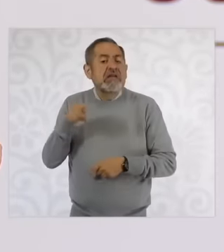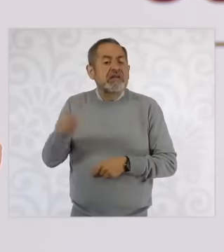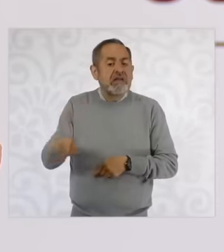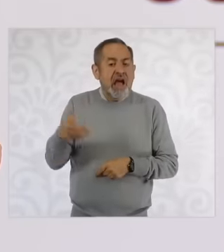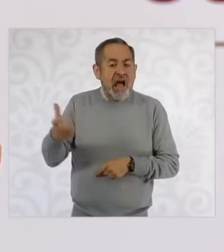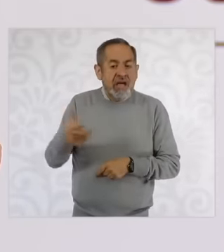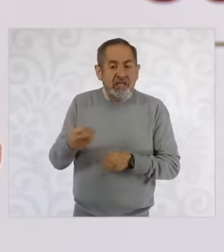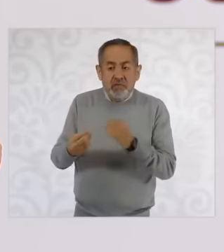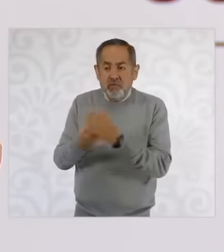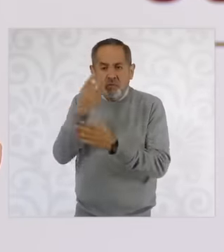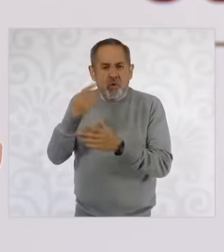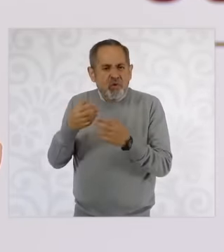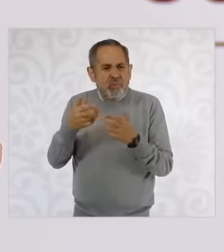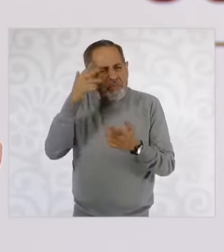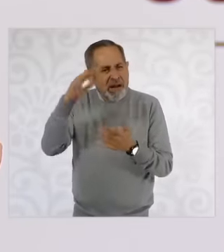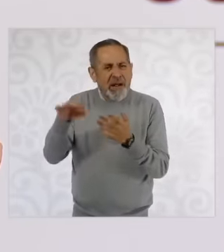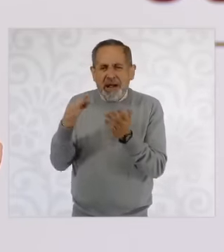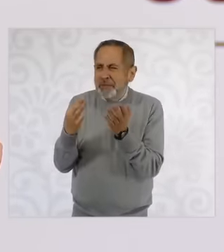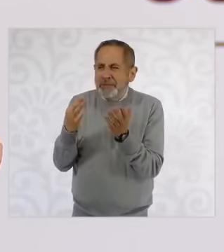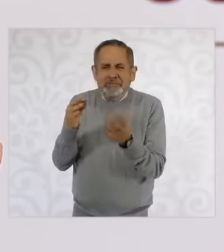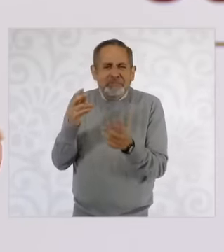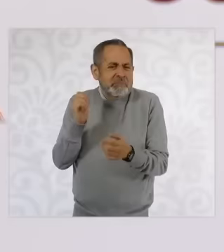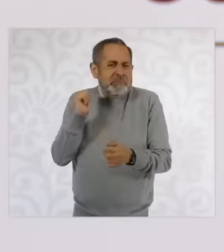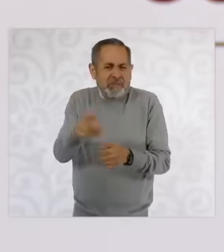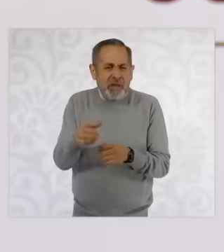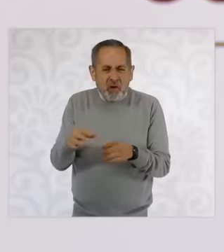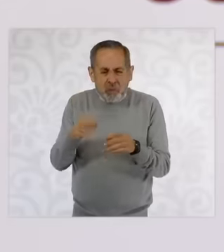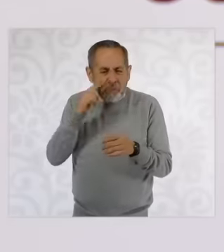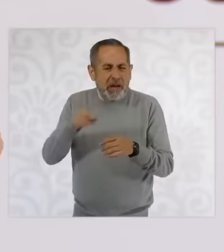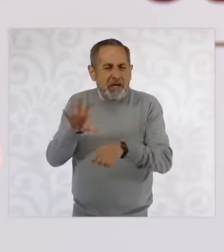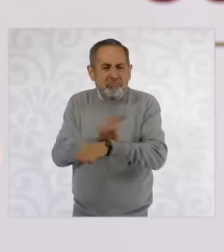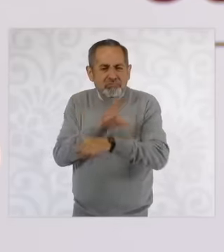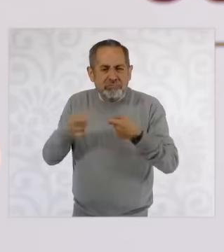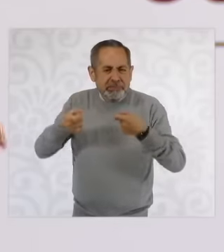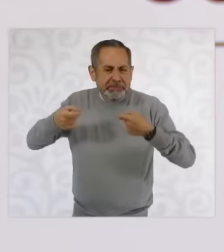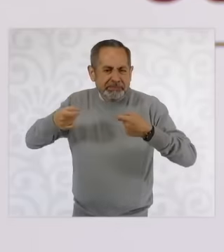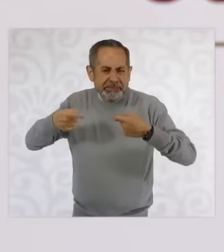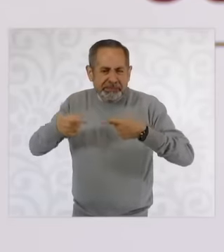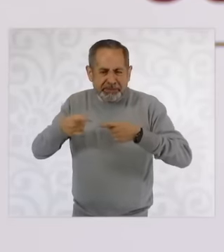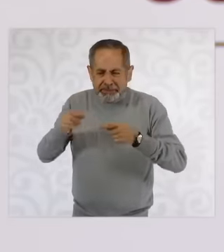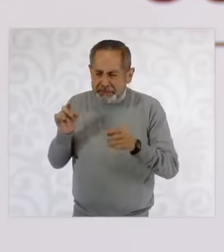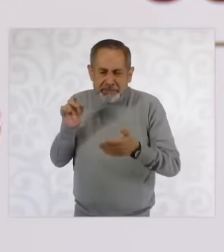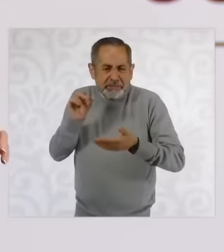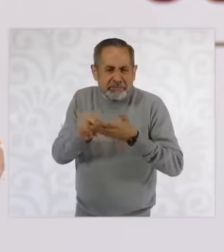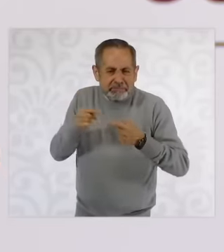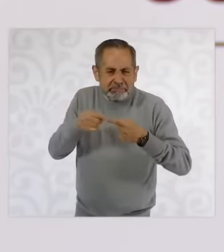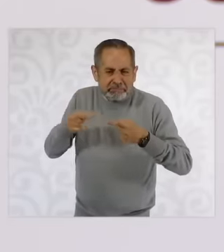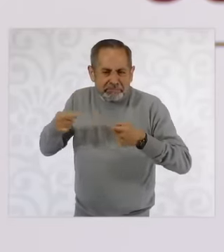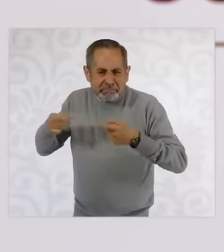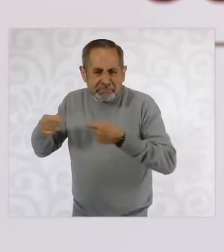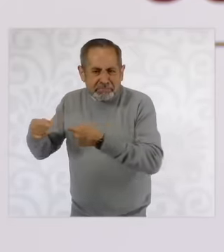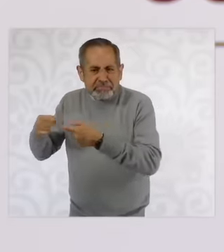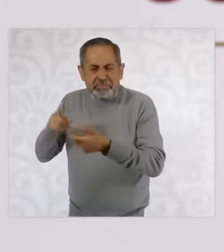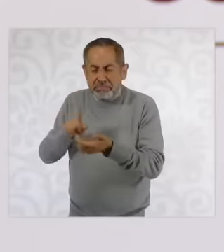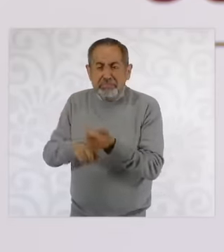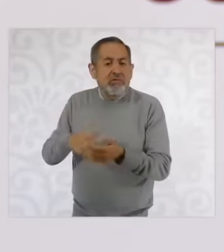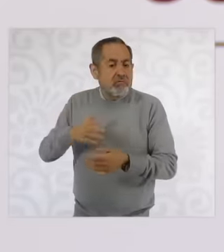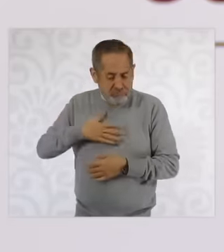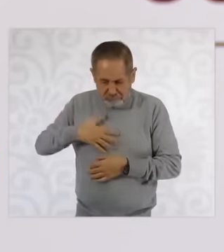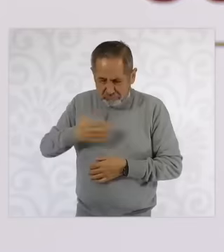semiconductors we are one of the few countries in the world that have development in semiconductors,